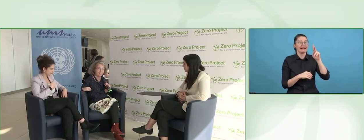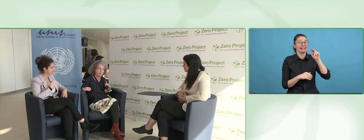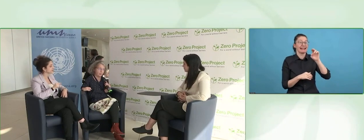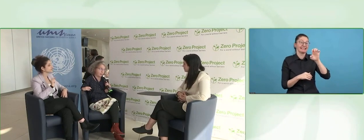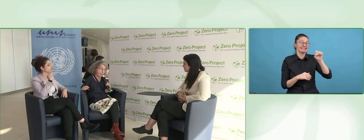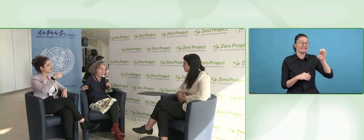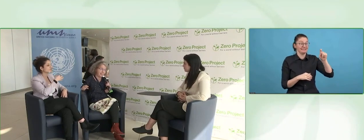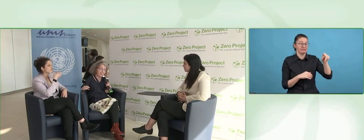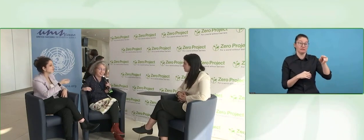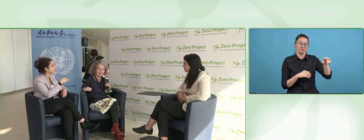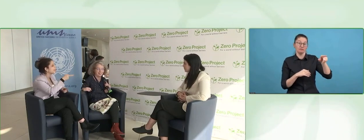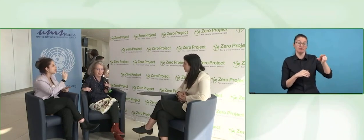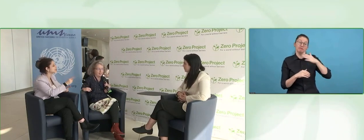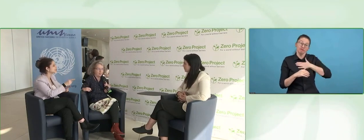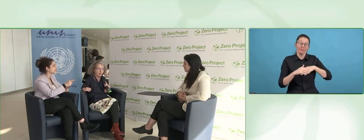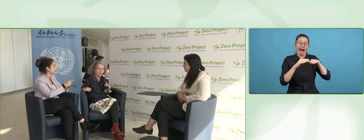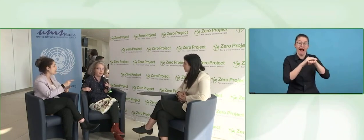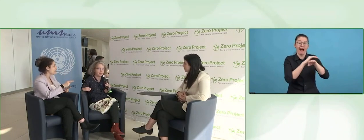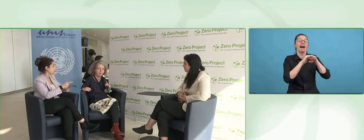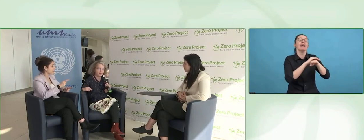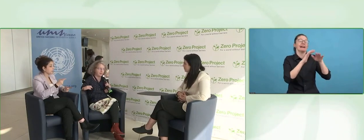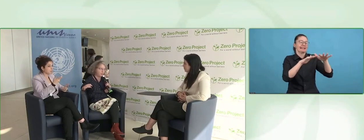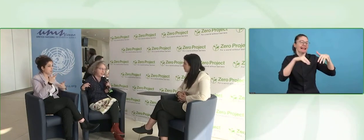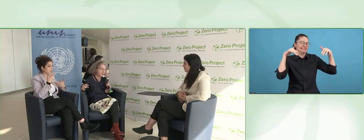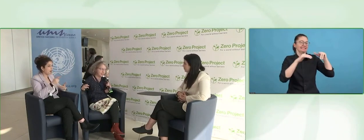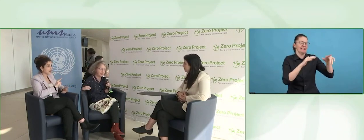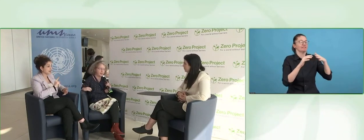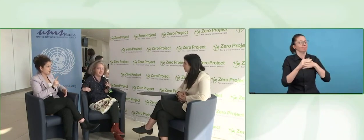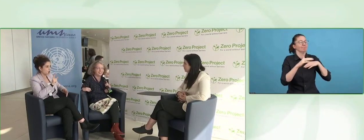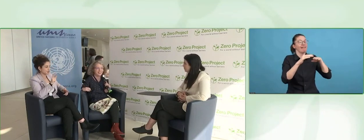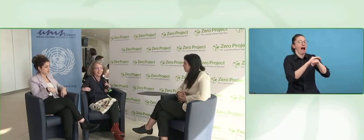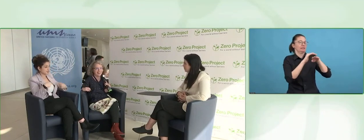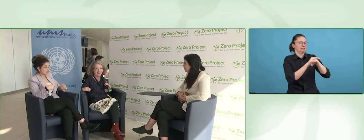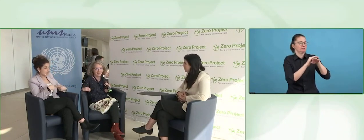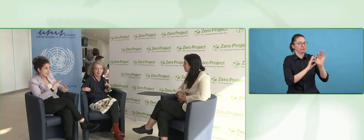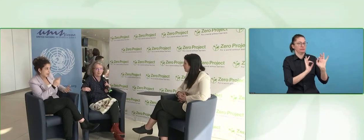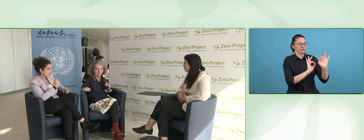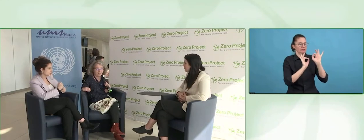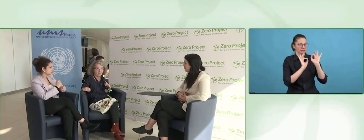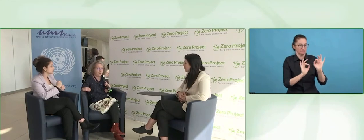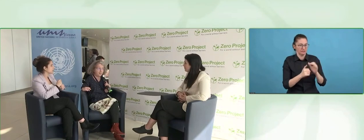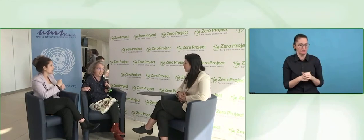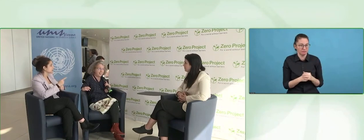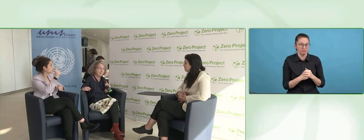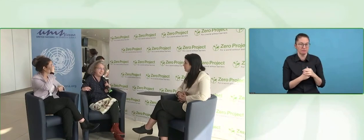asked me what do I need, I don't know, I am not a wheelchair user. I don't know what I need.